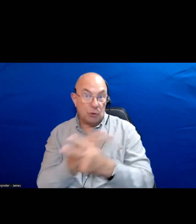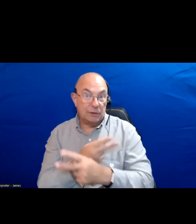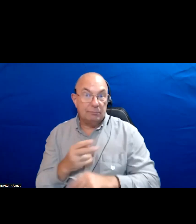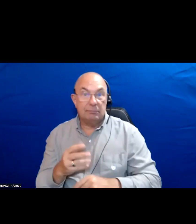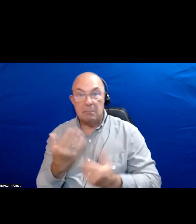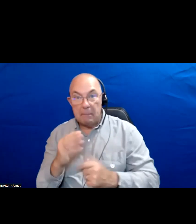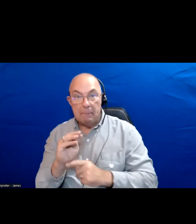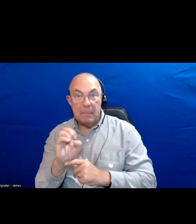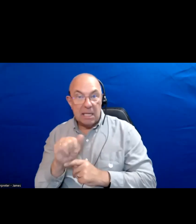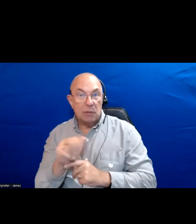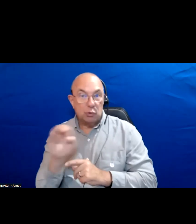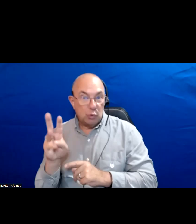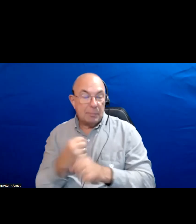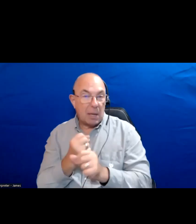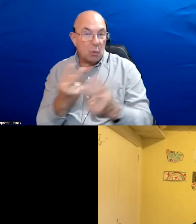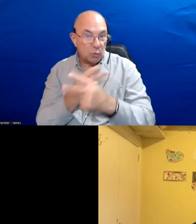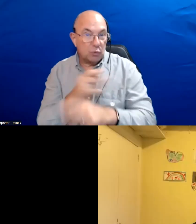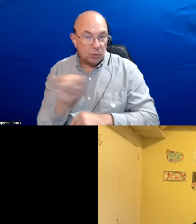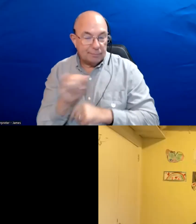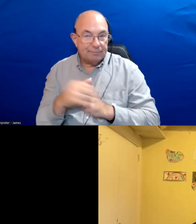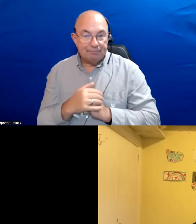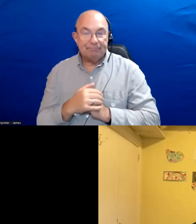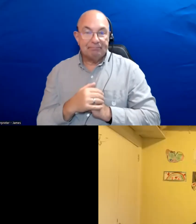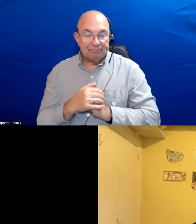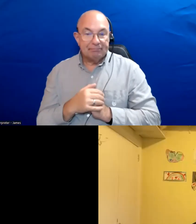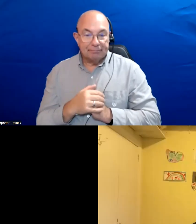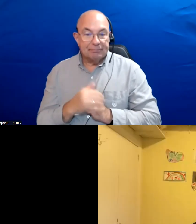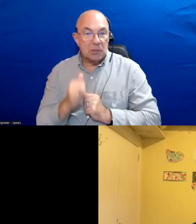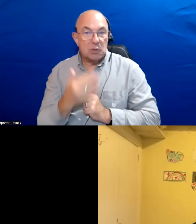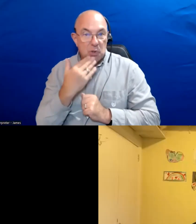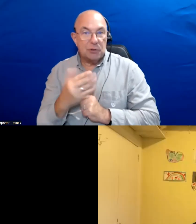Thank you so much Jennifer, great to have that national perspective brought in.